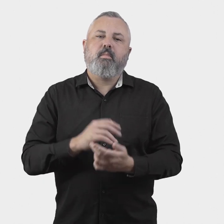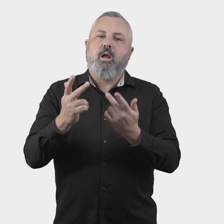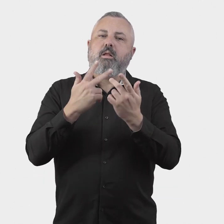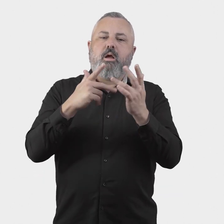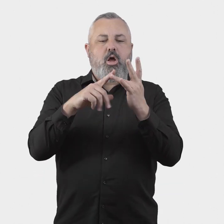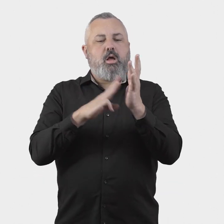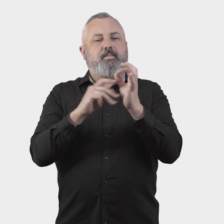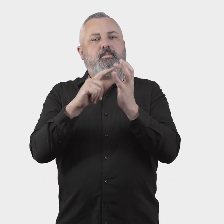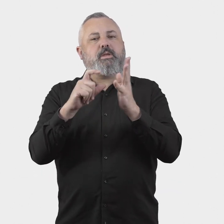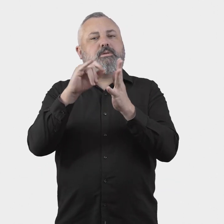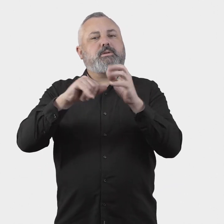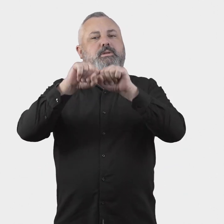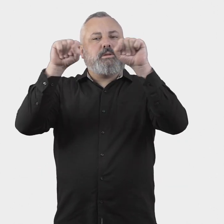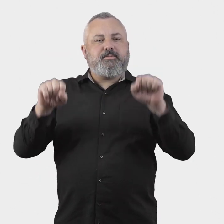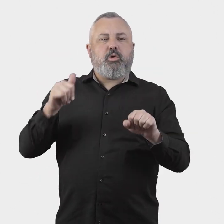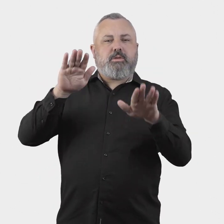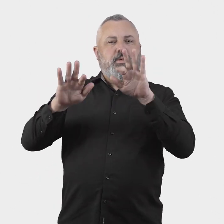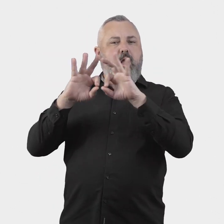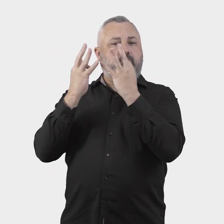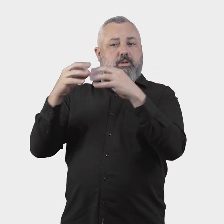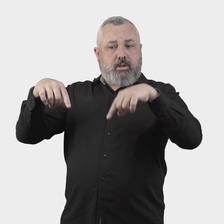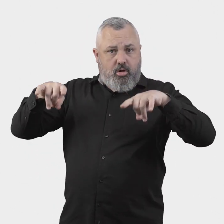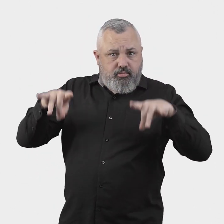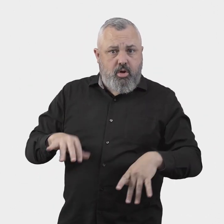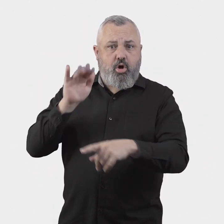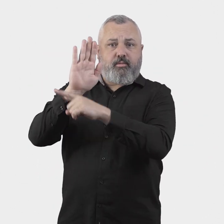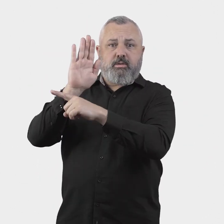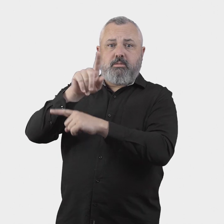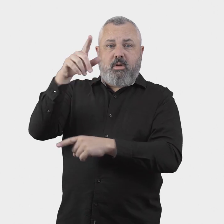9. What features of existing industry ombuds schemes and similar bodies, in Australia and overseas,